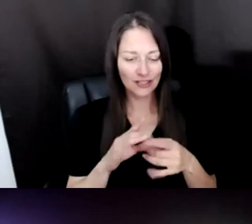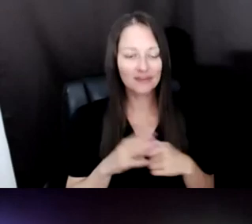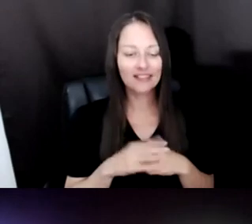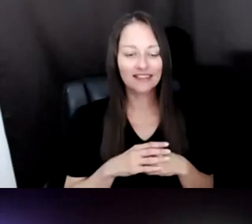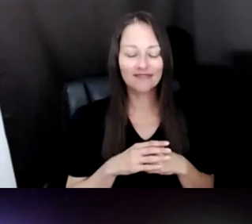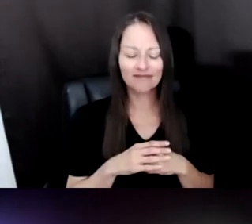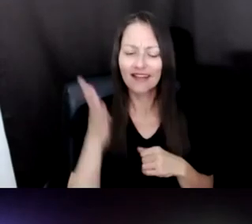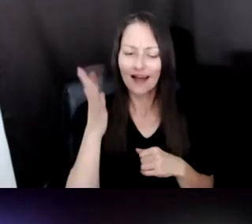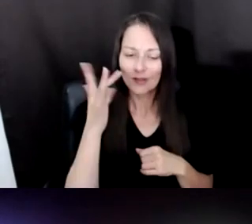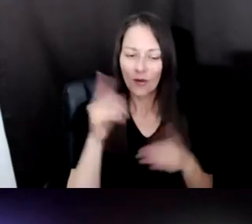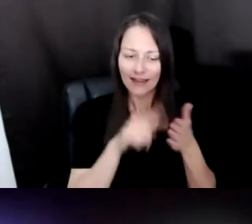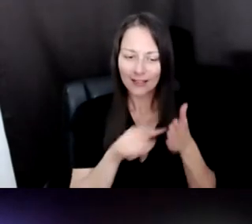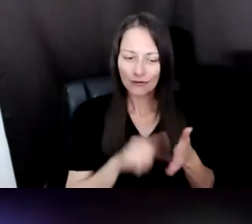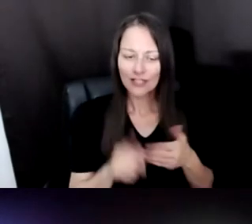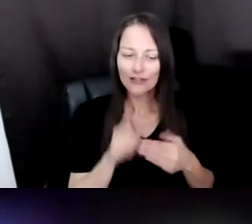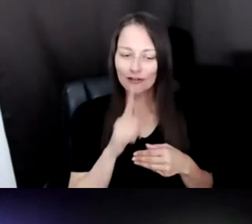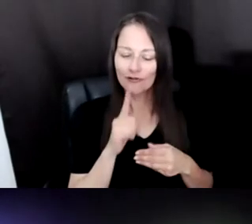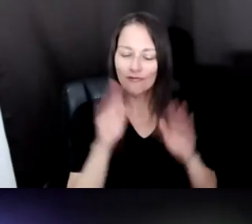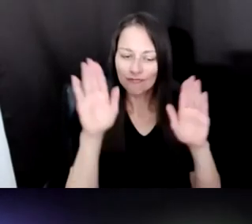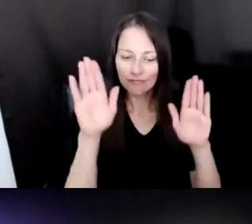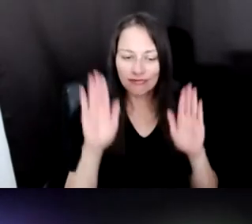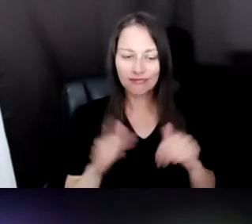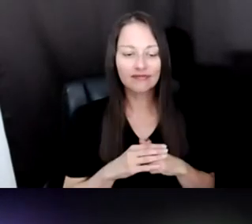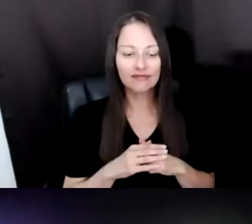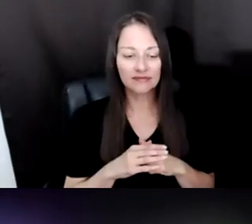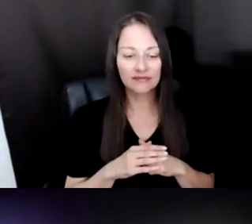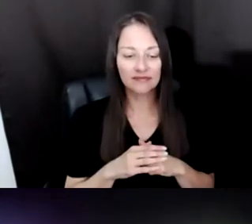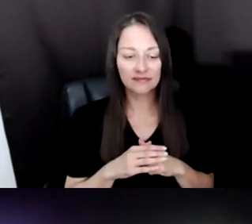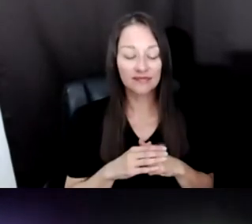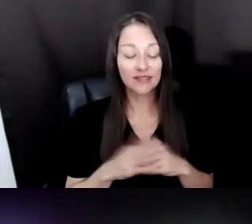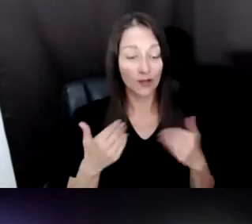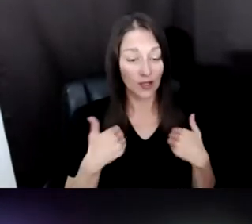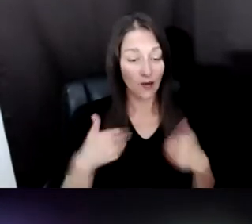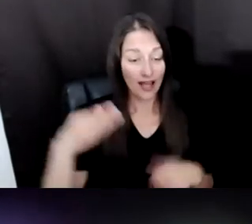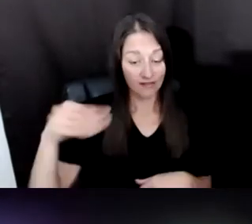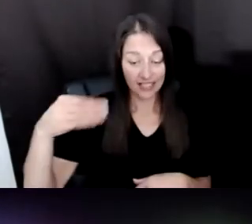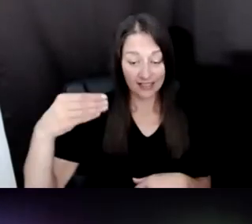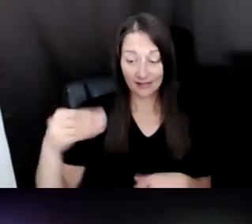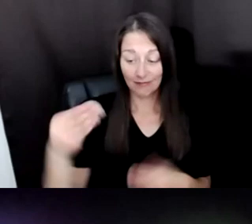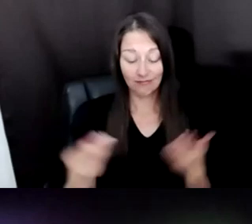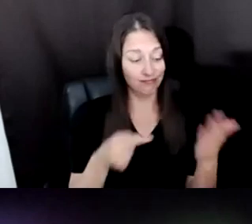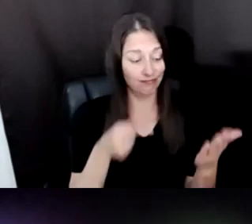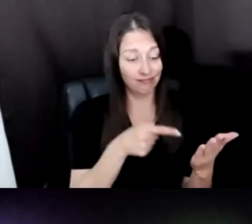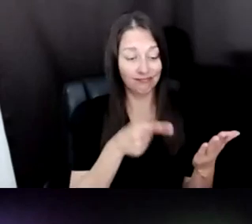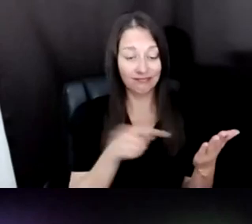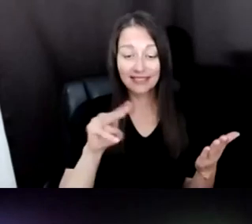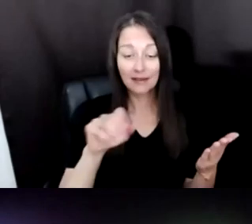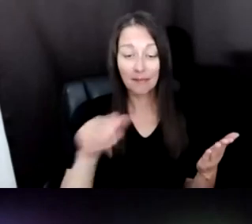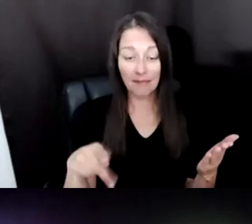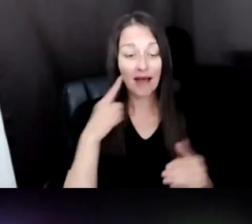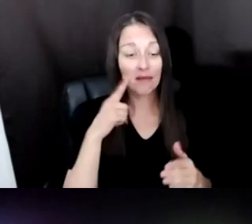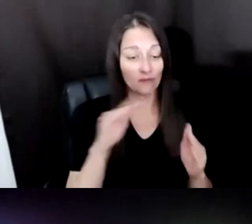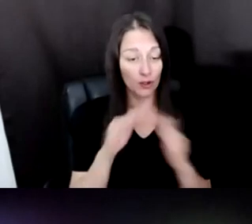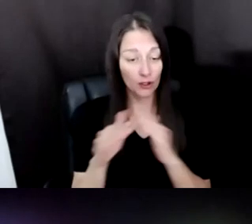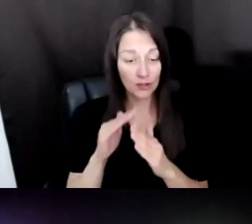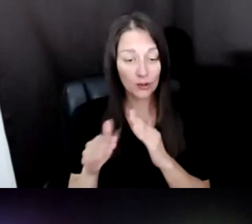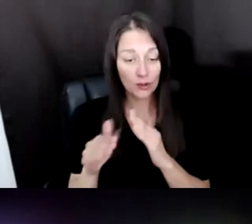IS YOU'VE GOT A, IN YOUR HANDS NOW, YOU HAVE A MAP TO THIS COMMUNITY AND TO THESE ARTISTS AND YOU CAN